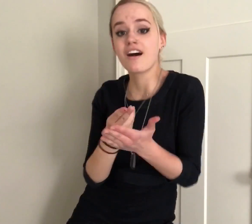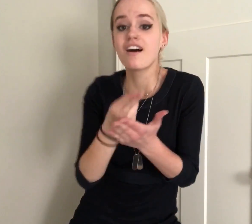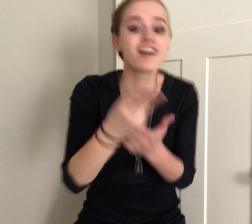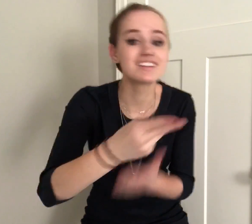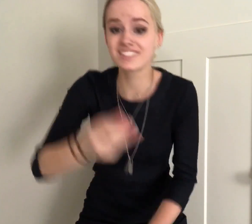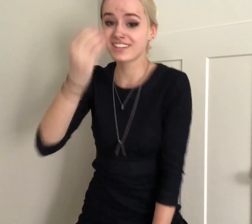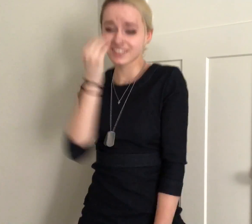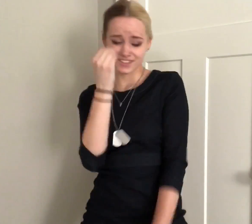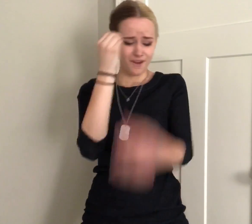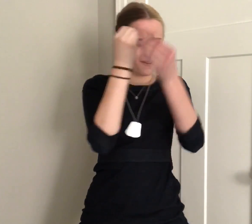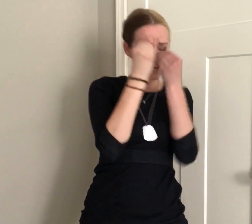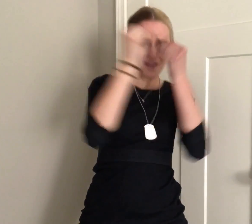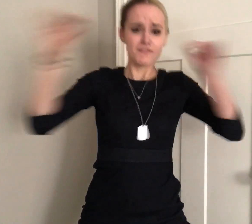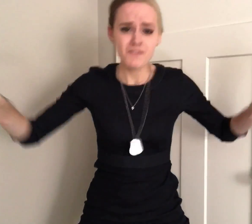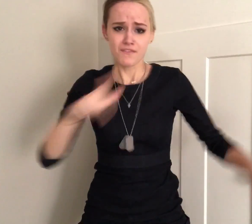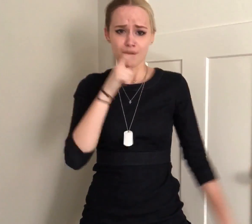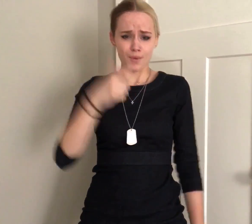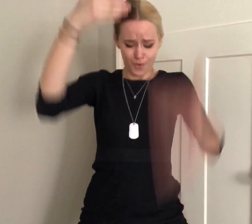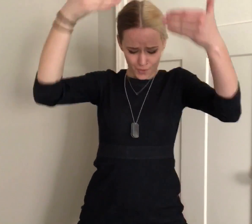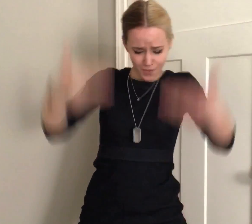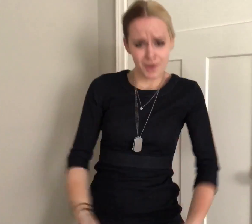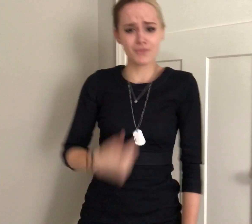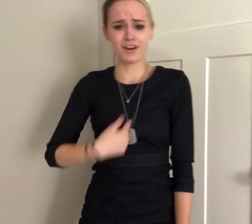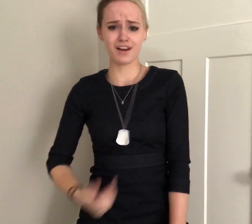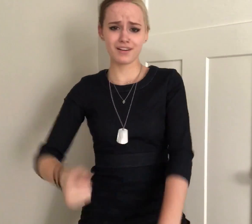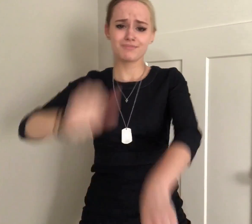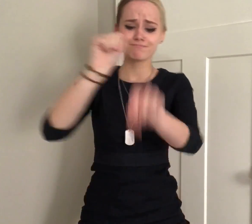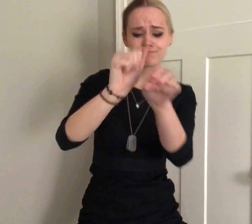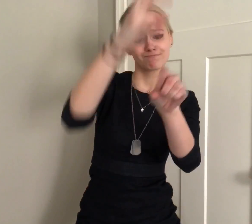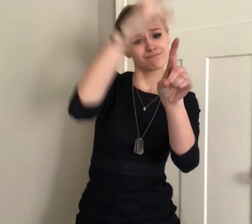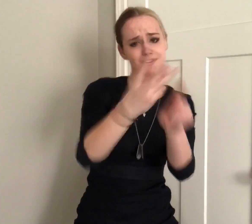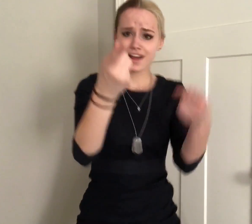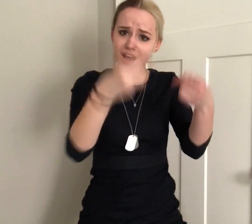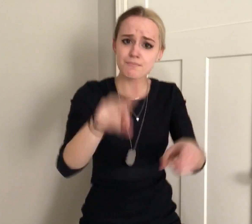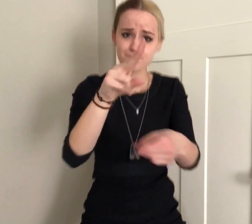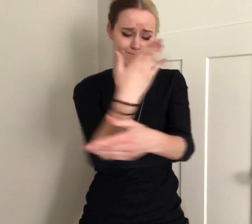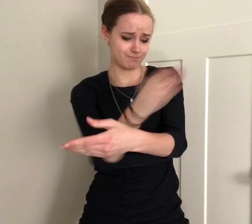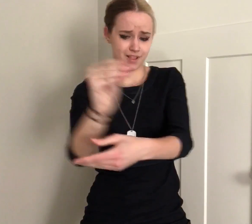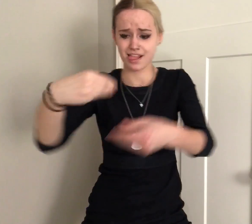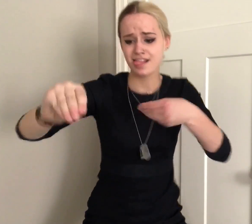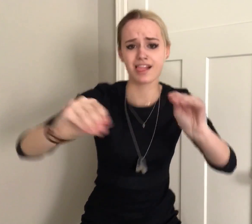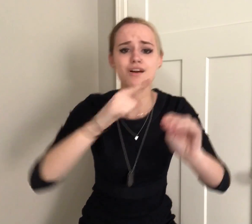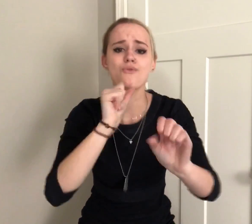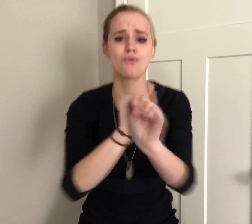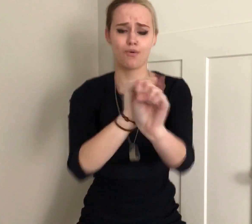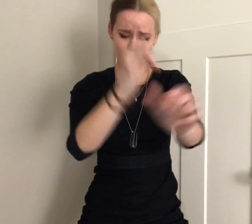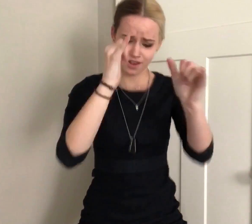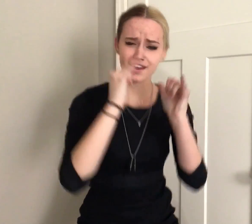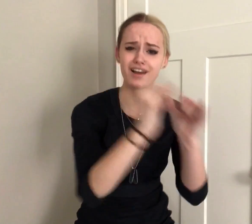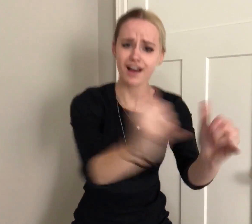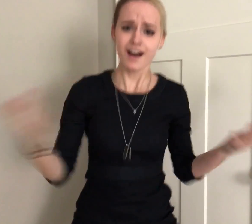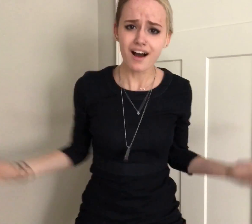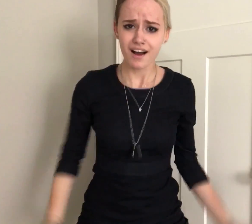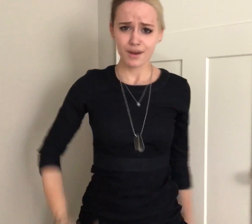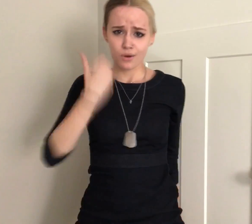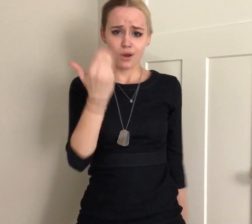Honestly, don't give a fuck 'Bout who ain't fond of me Dropped two mixtapes in six months What bitch working as hard as me?